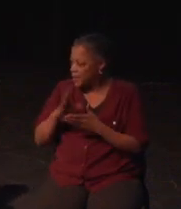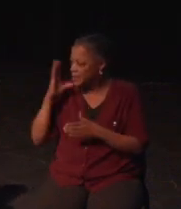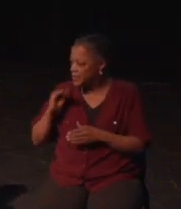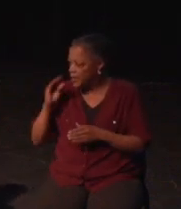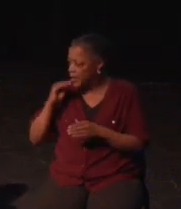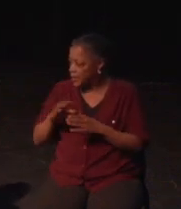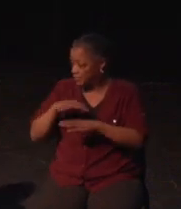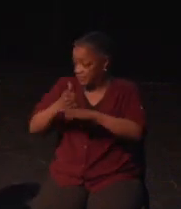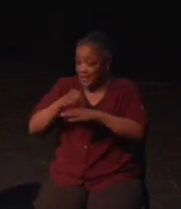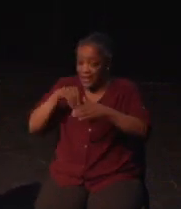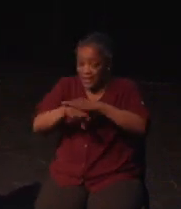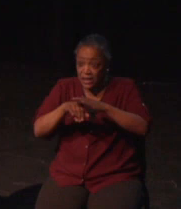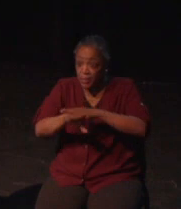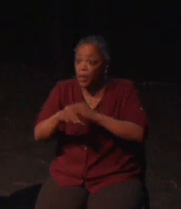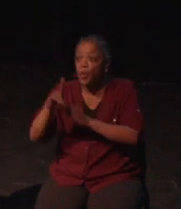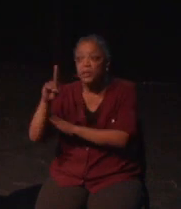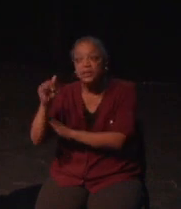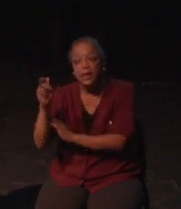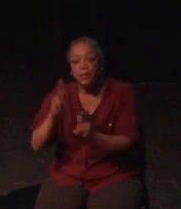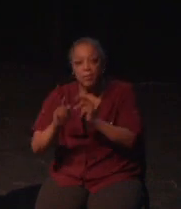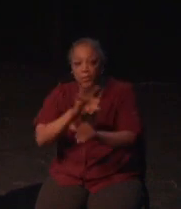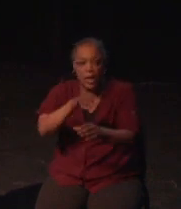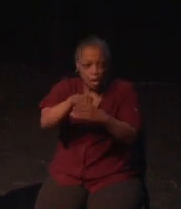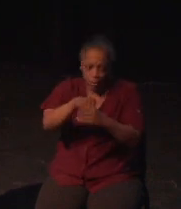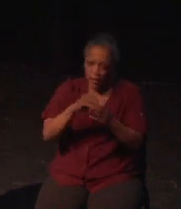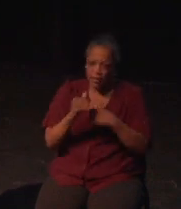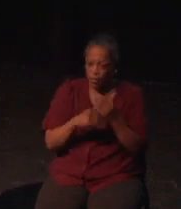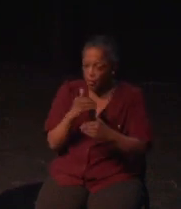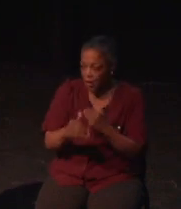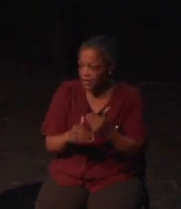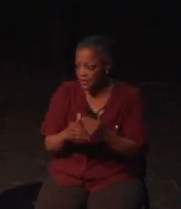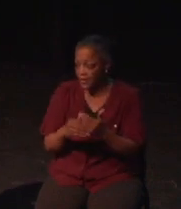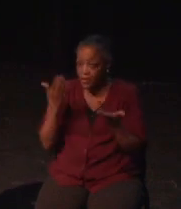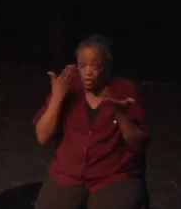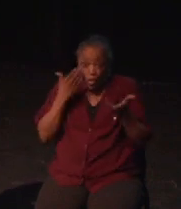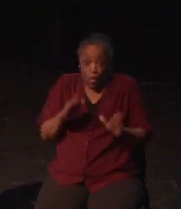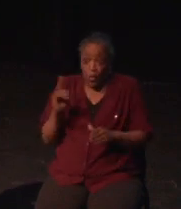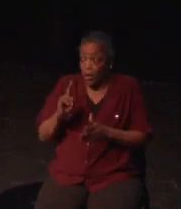but being able to adjust the audio slider so that it felt more balance for me and my impairments lead to better access.